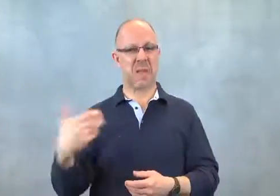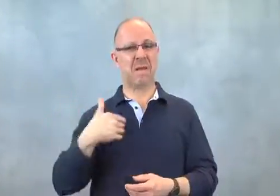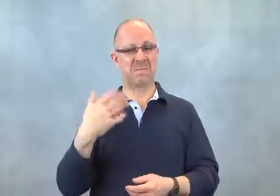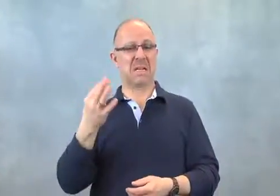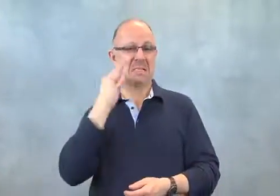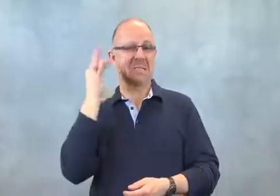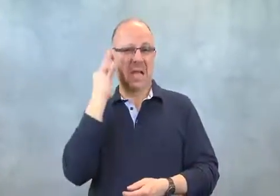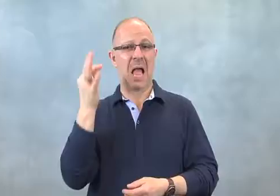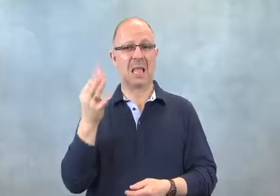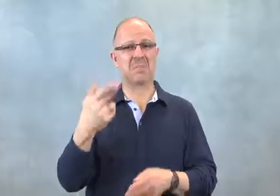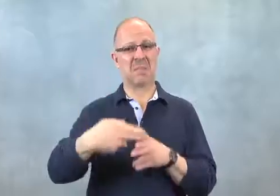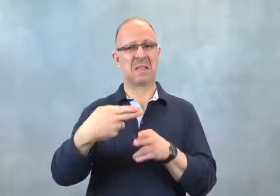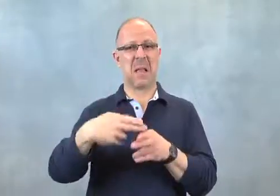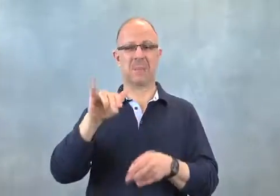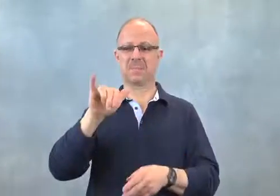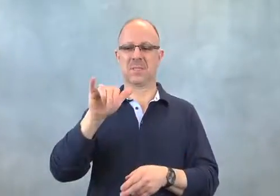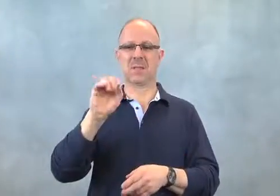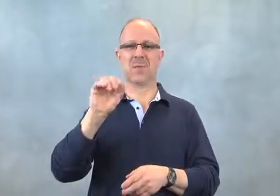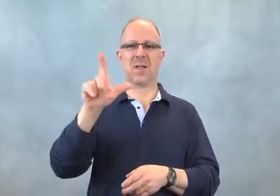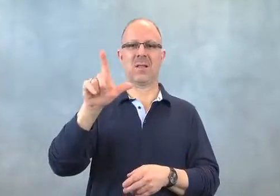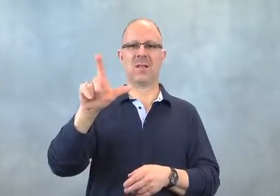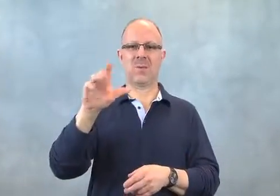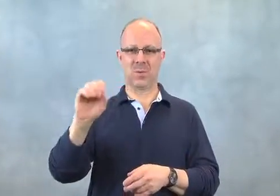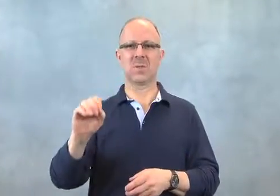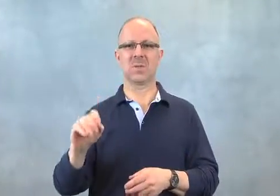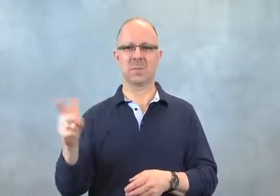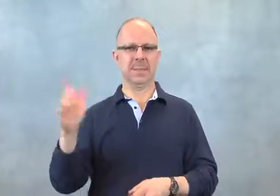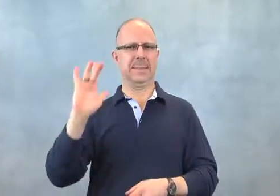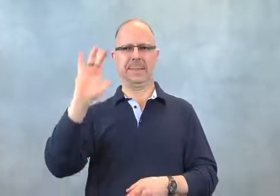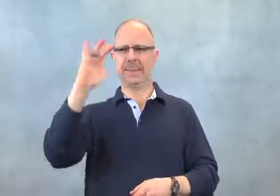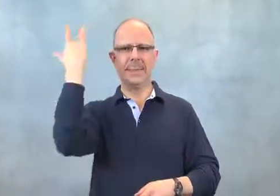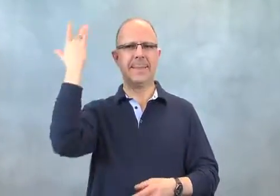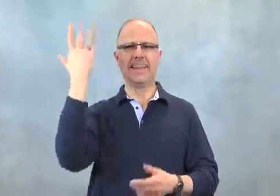He has a cat, Yollo.